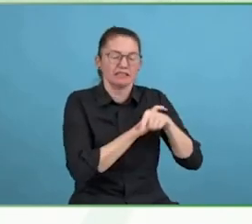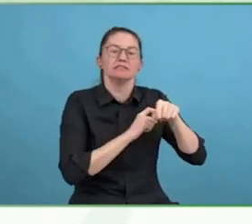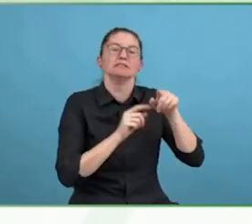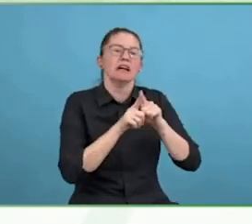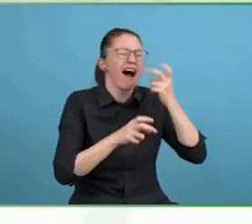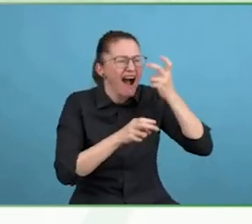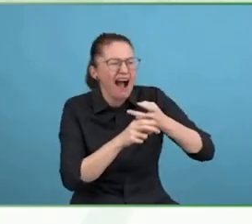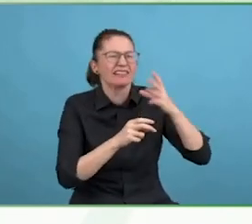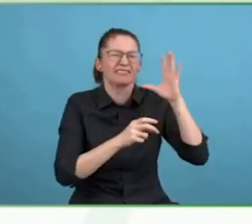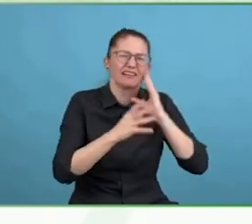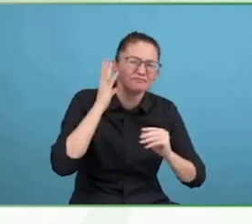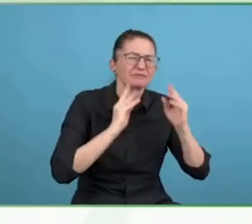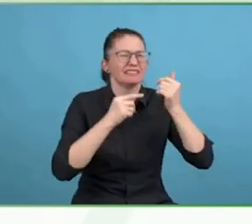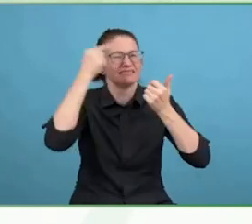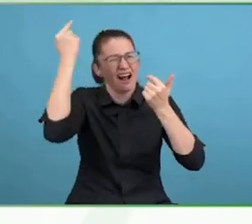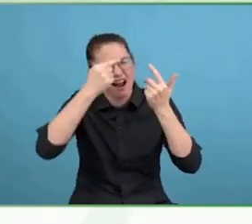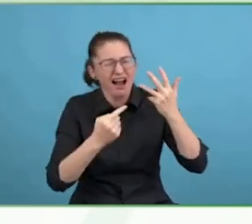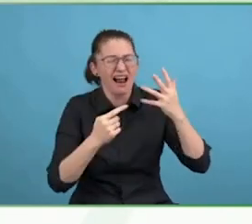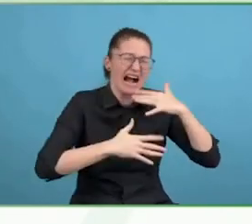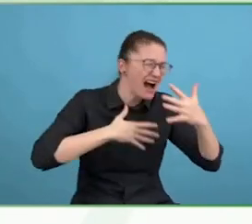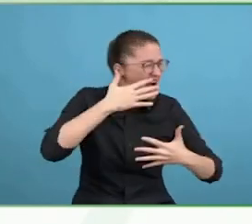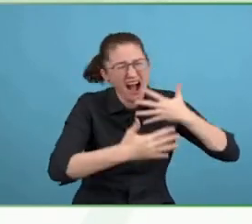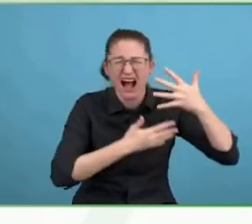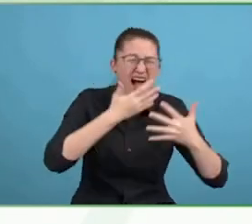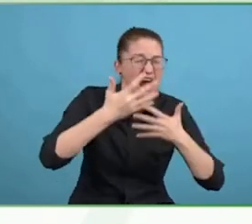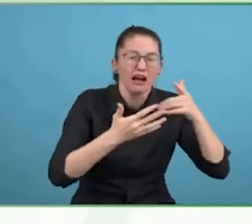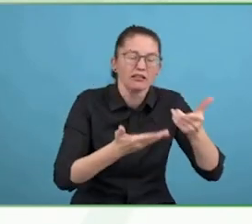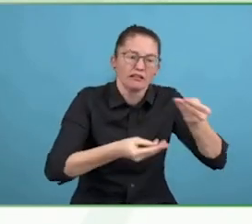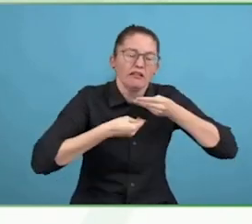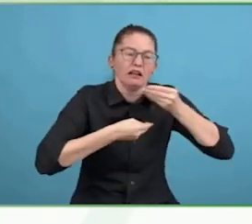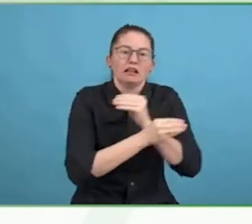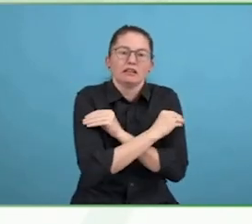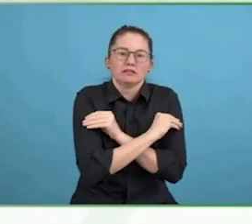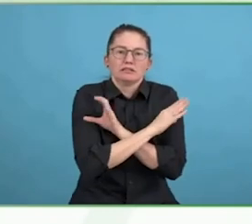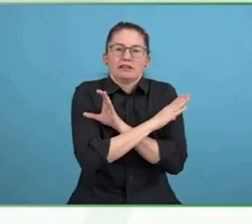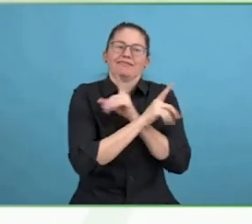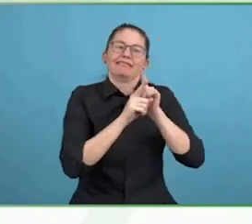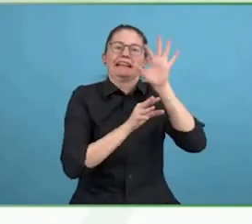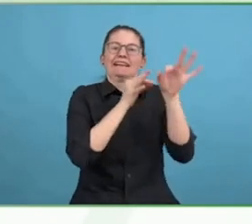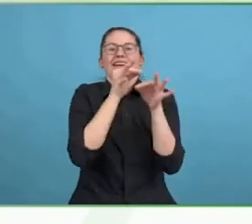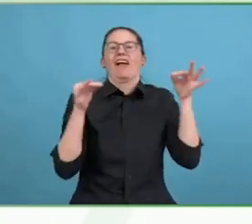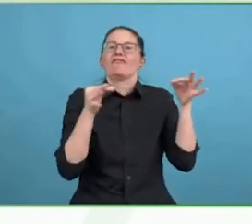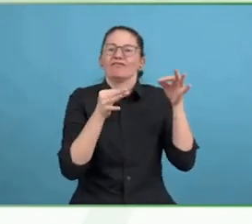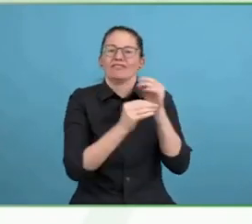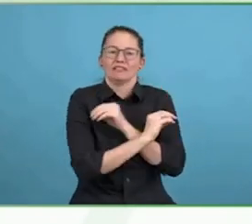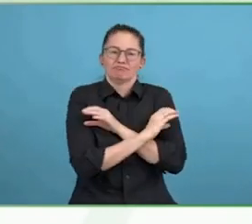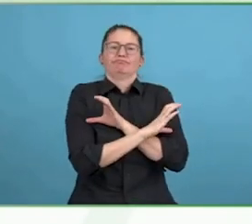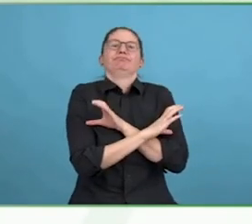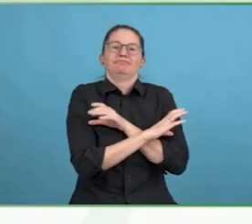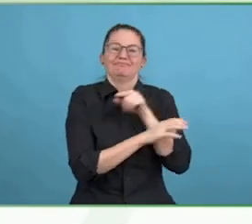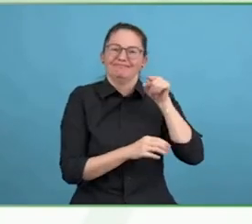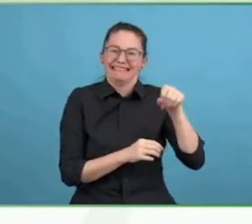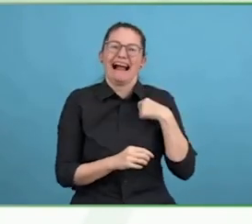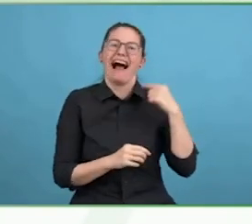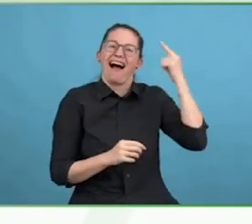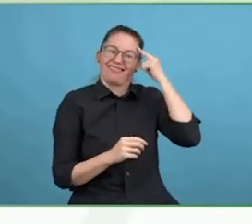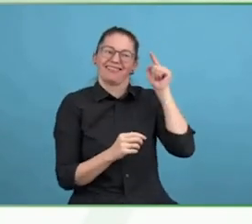I had to empower myself and I realise it was the same for Olive and the women in Rwanda, that we worked with, that I could not empower them.